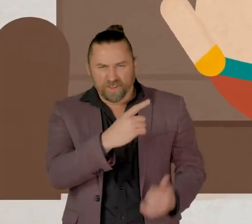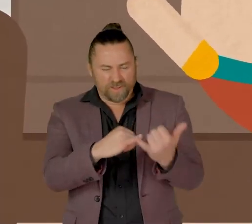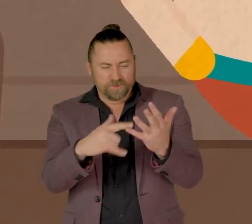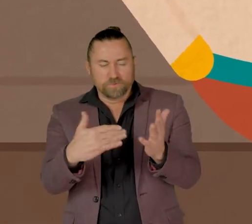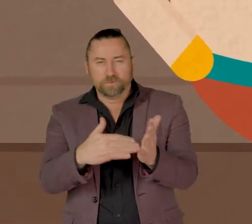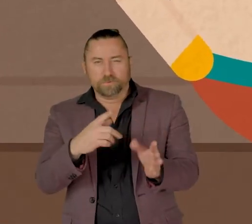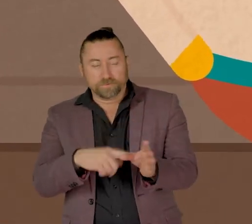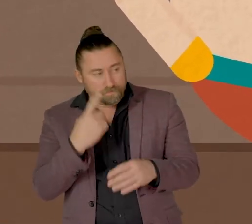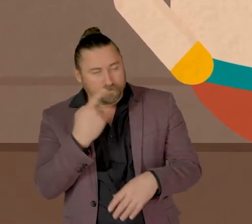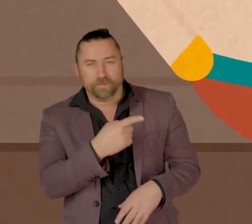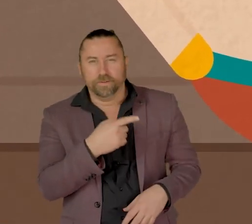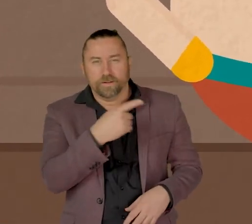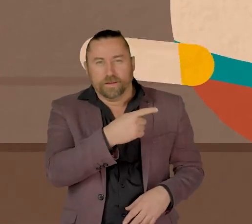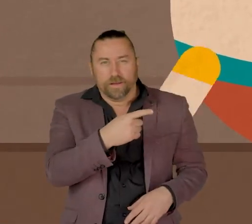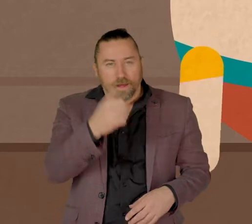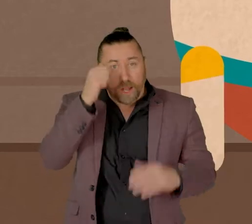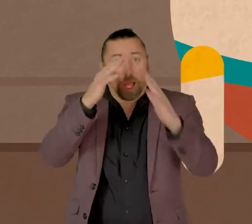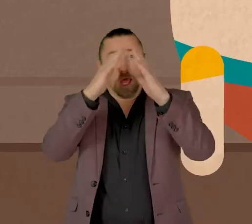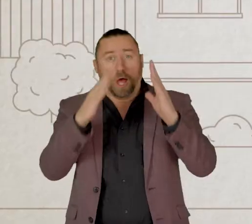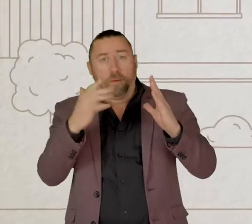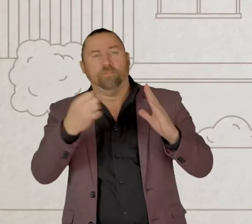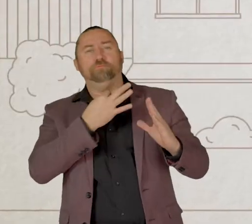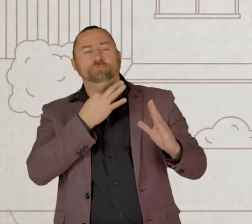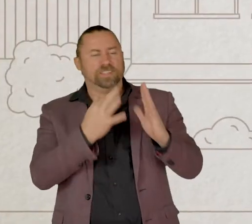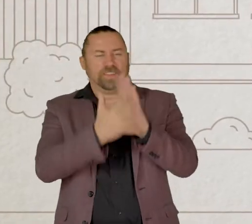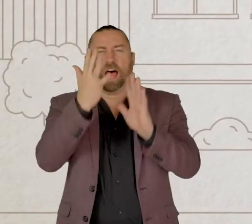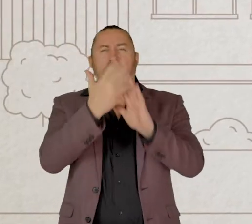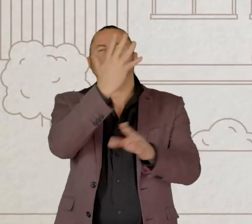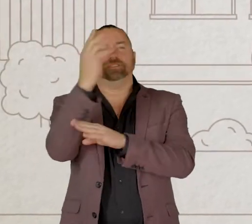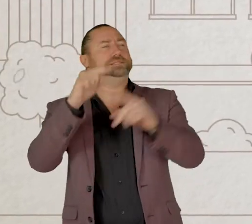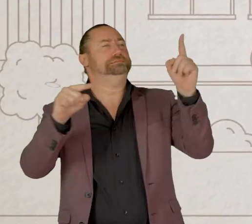Meet Suzy. Suzy knew her home was in immediate danger from bushfire.